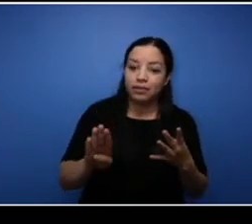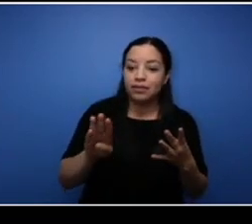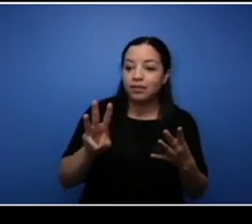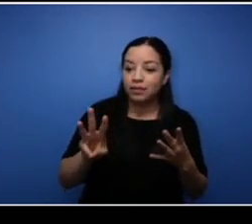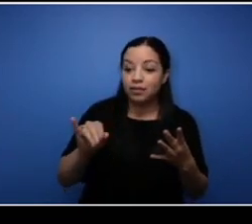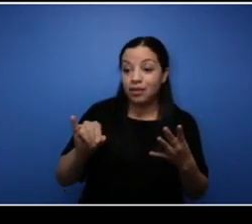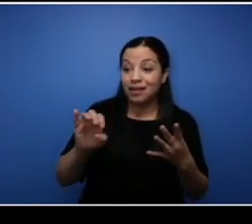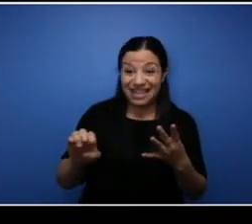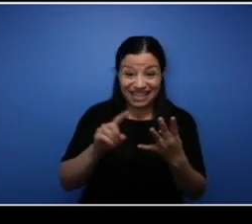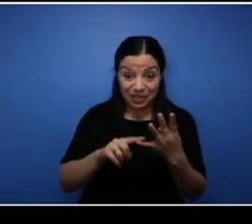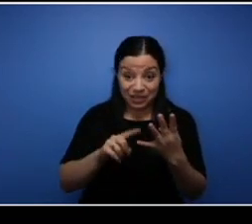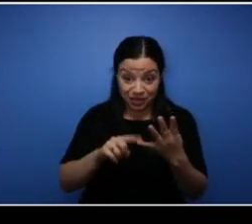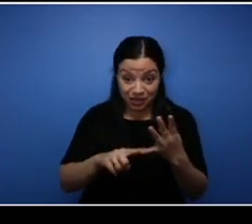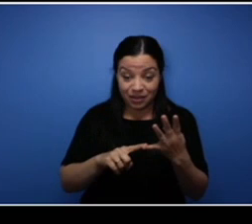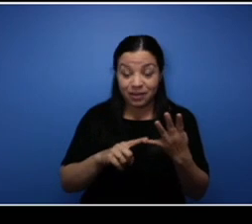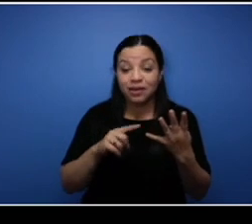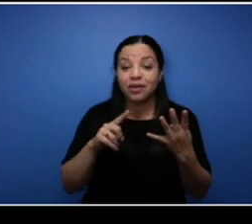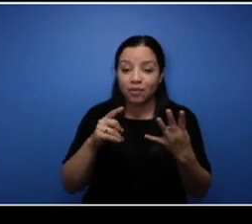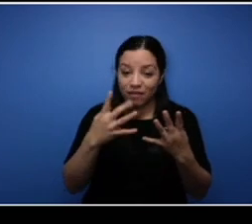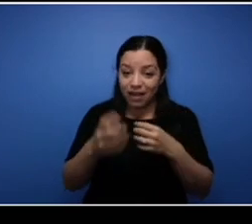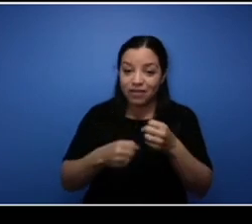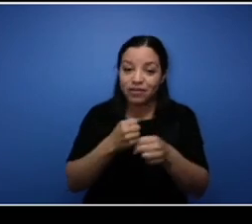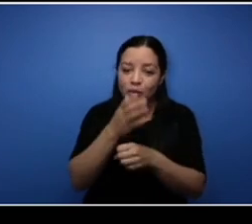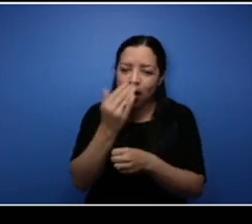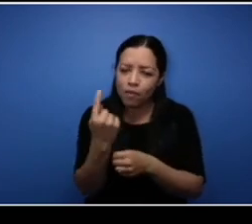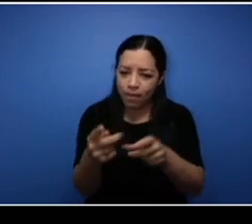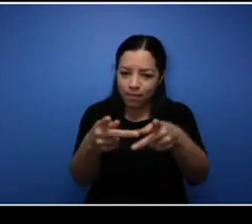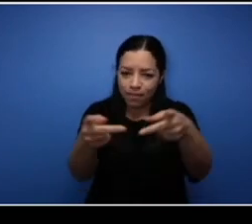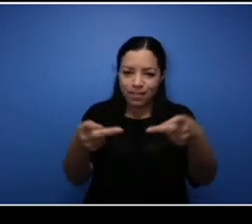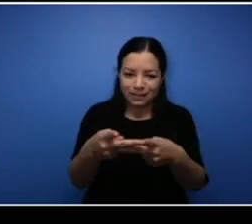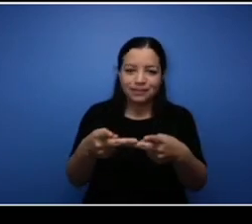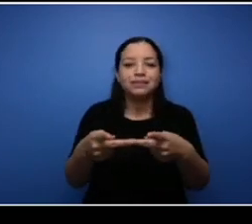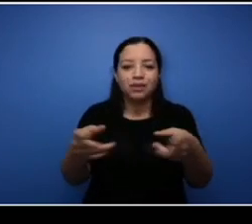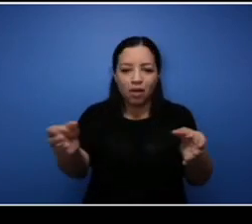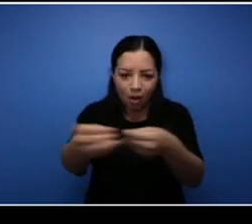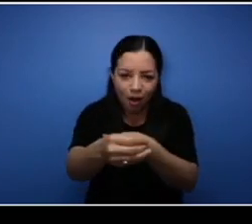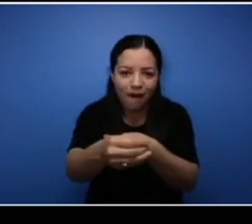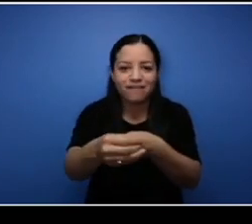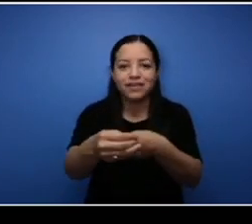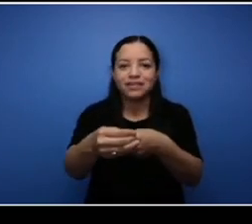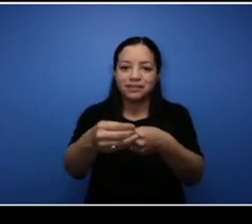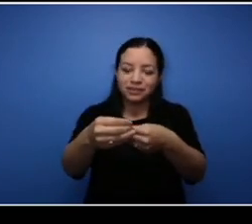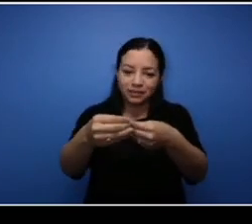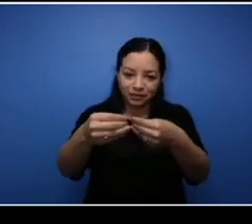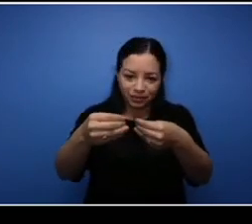you know a business hub a safe place for Black women to come do business plans you know have